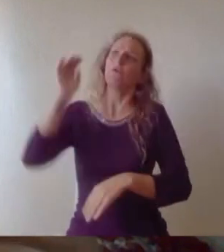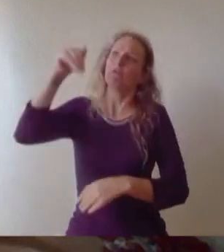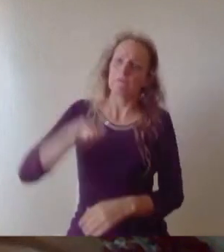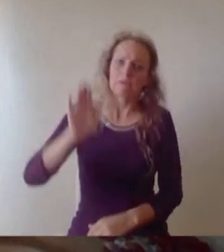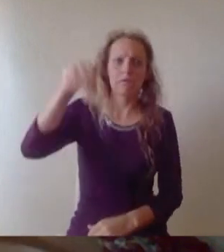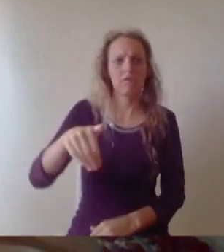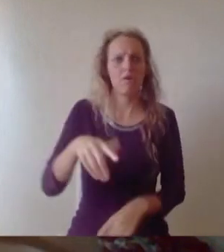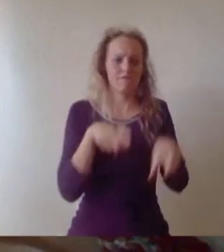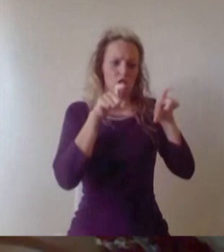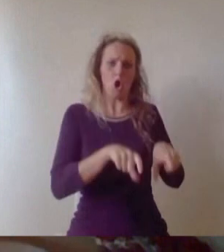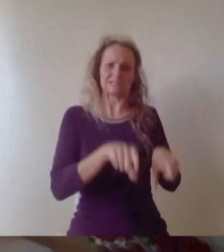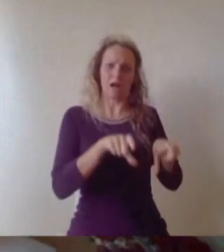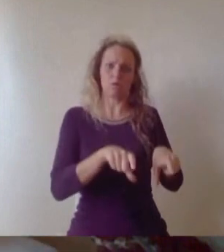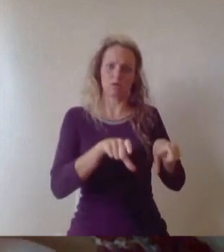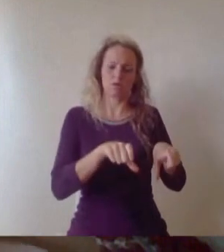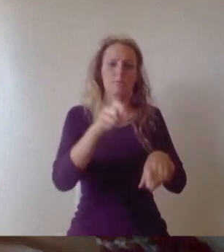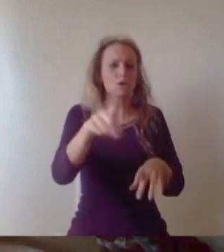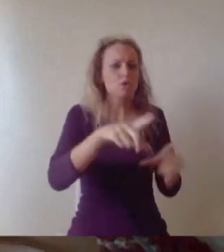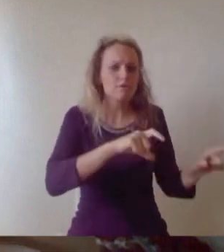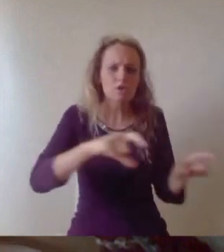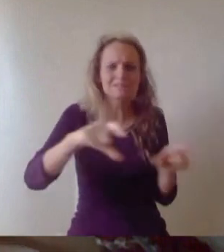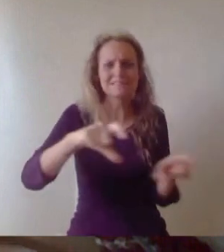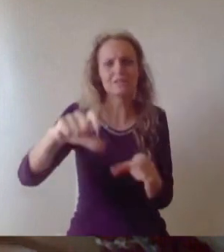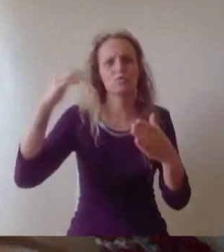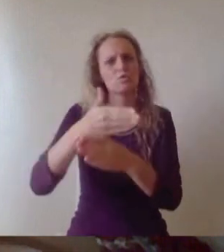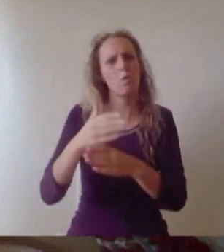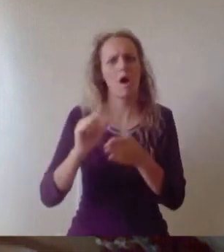to work diligently diligently in pursuit of the knowledge and skills needed